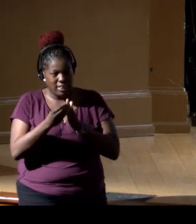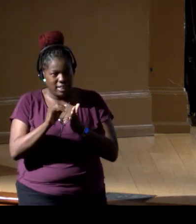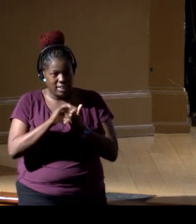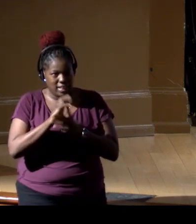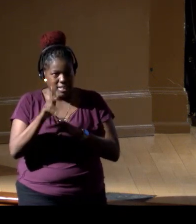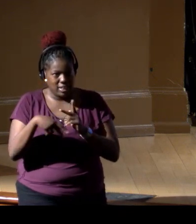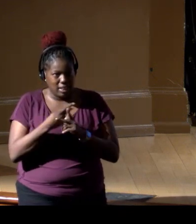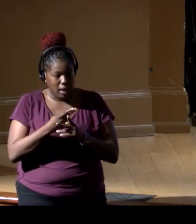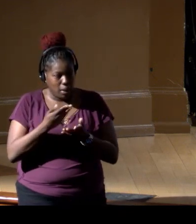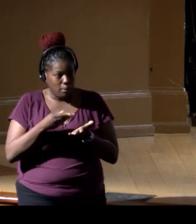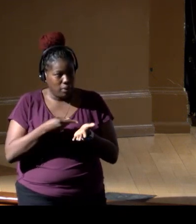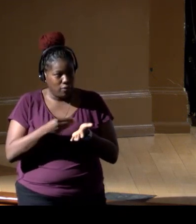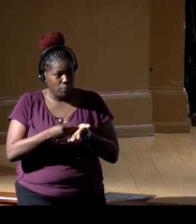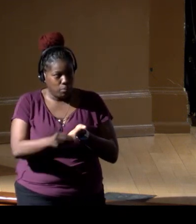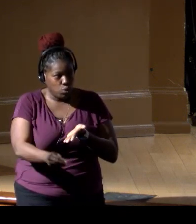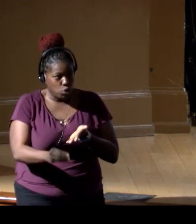or how do you get that done?